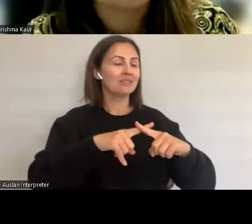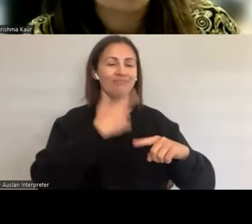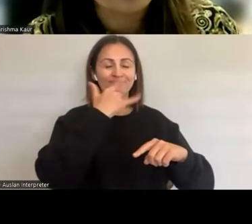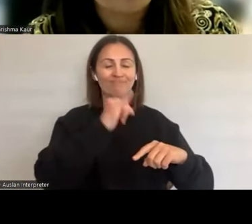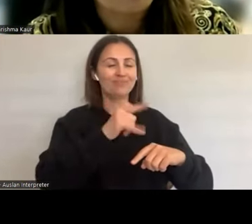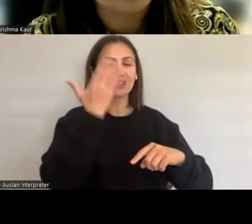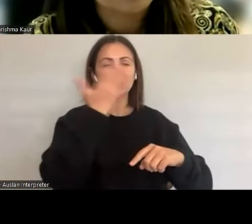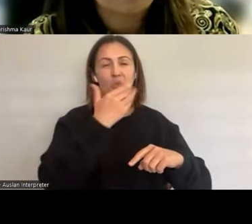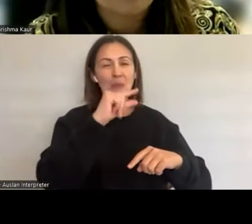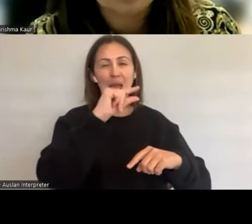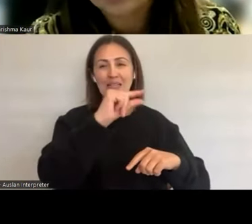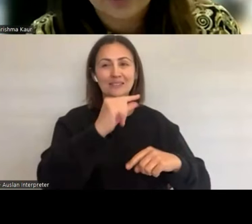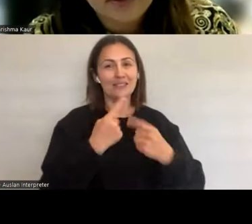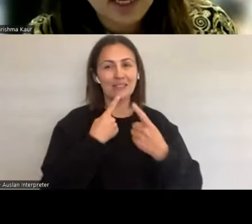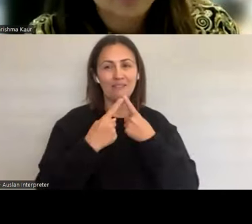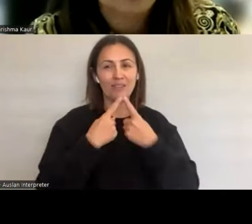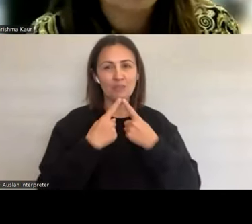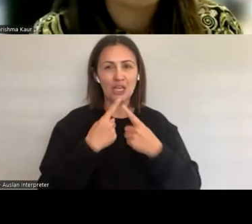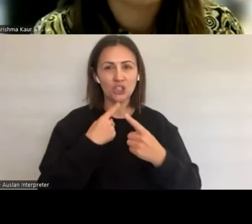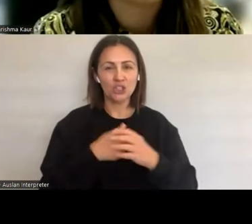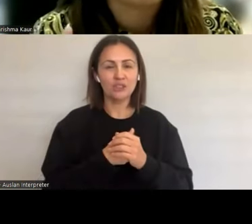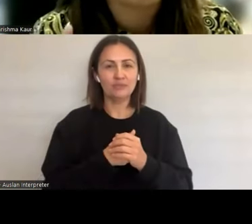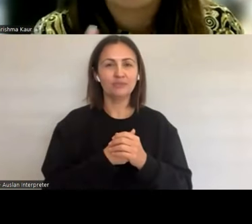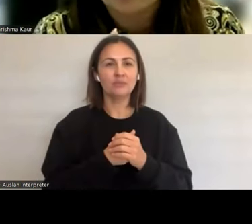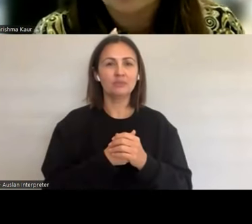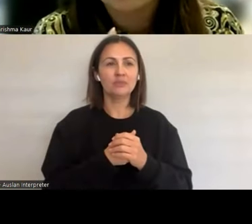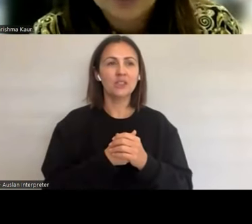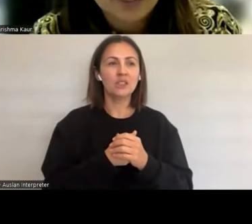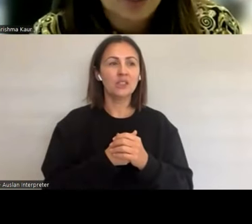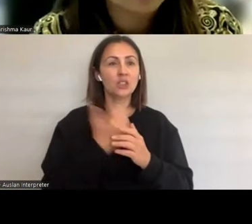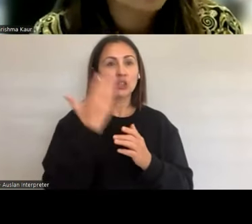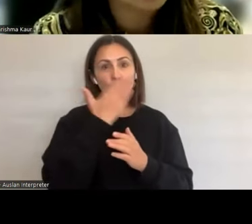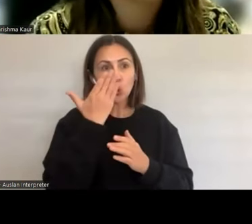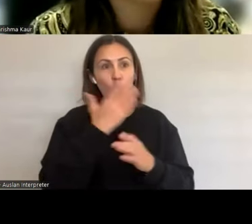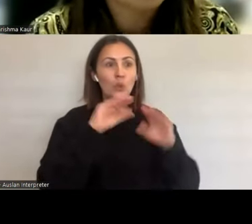need to only focus about safe sex and we don't need to focus about STIs. I do you see